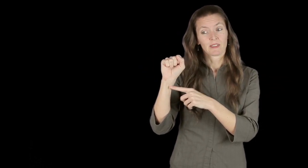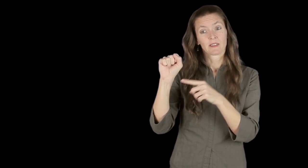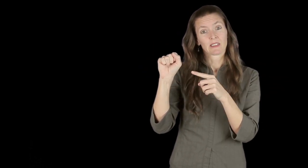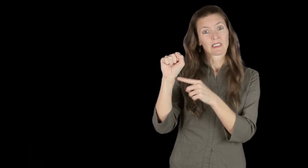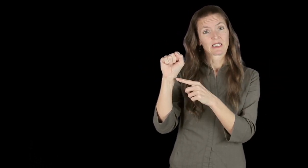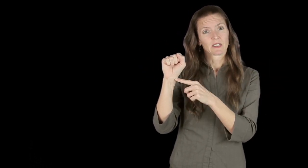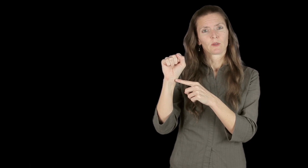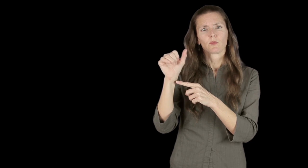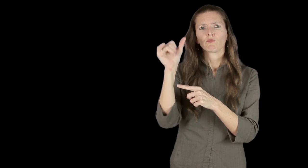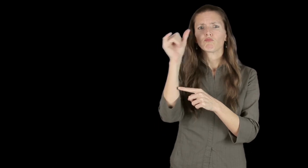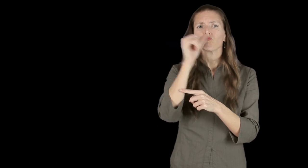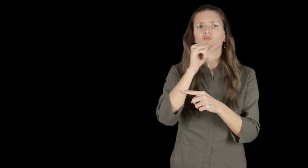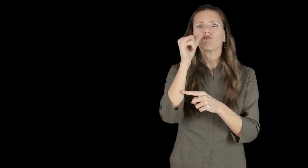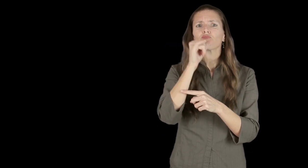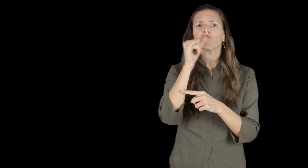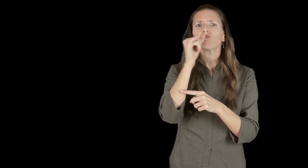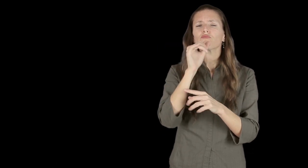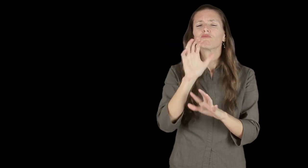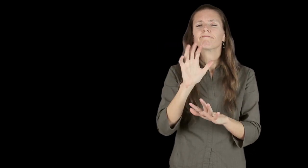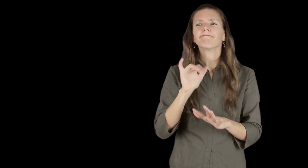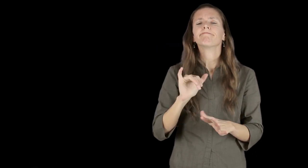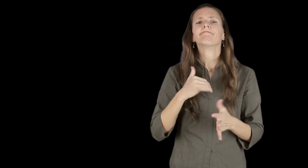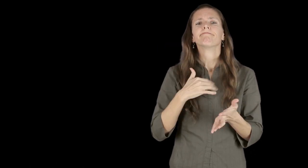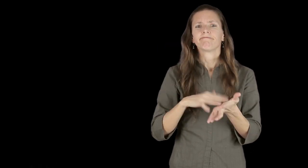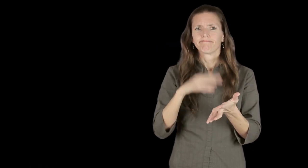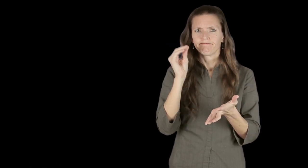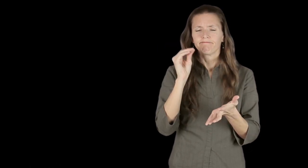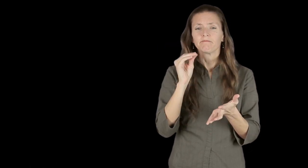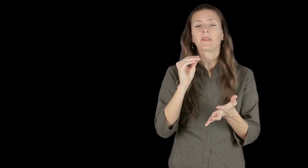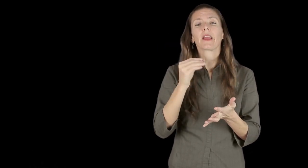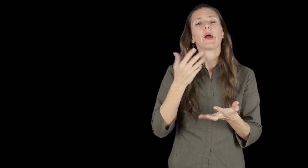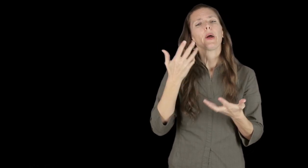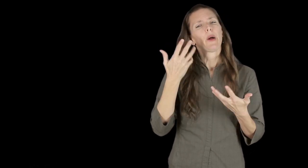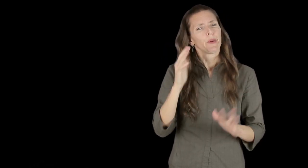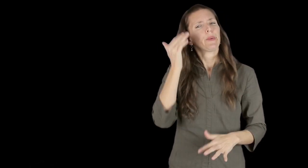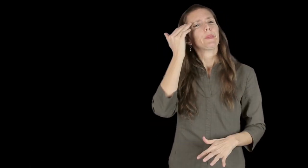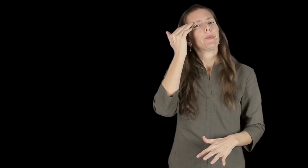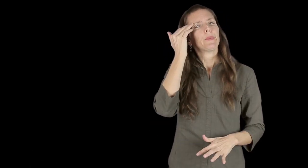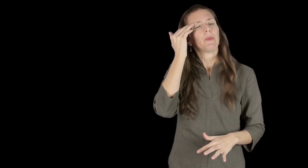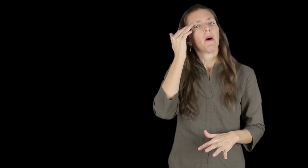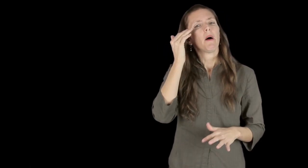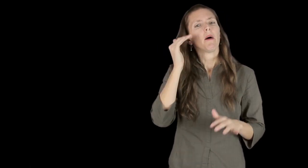I truly have learned from this mistake. Now, I already knew about racial analogies being wrong,